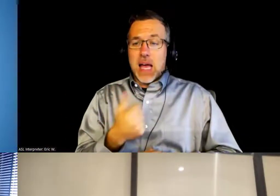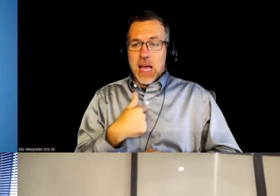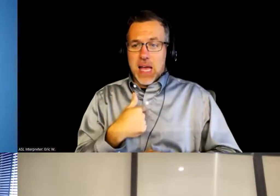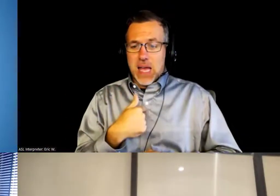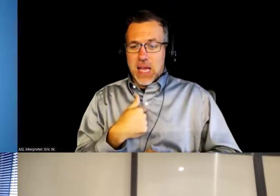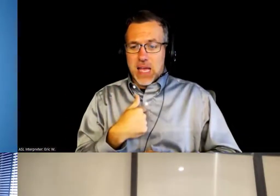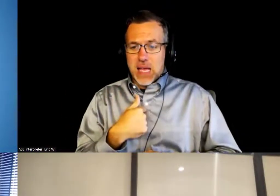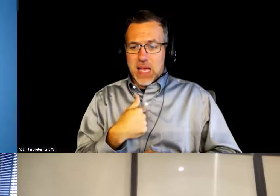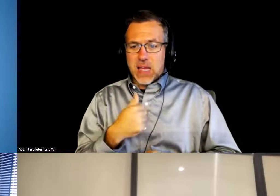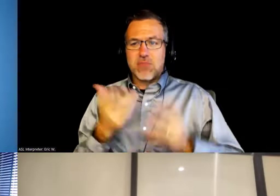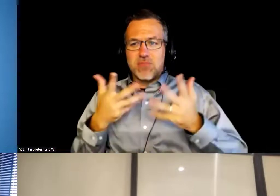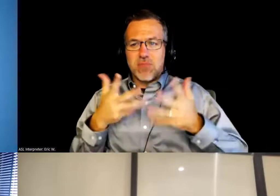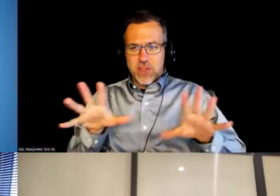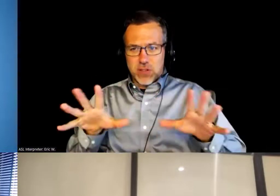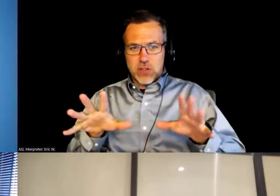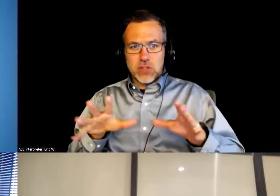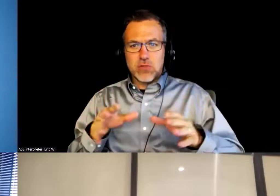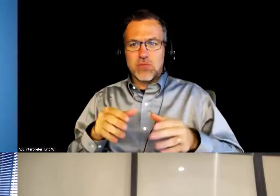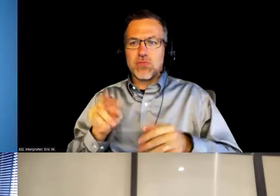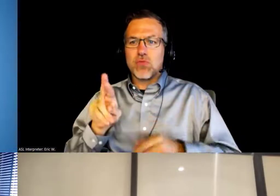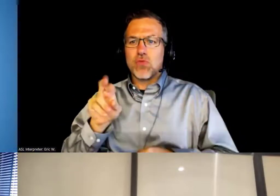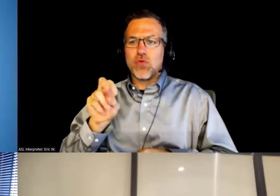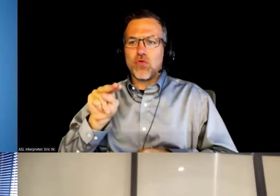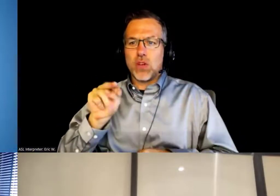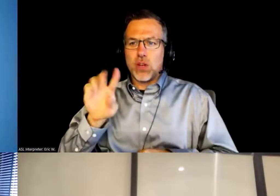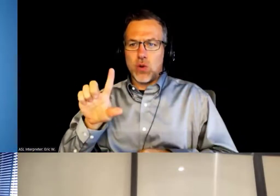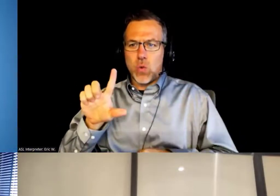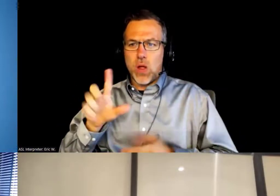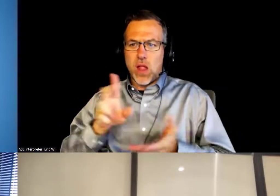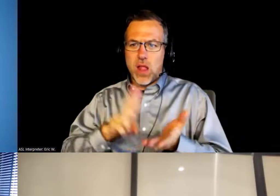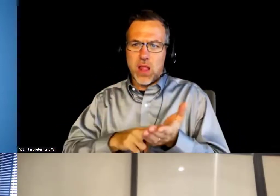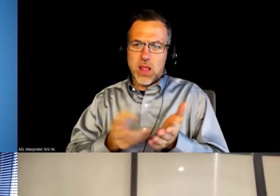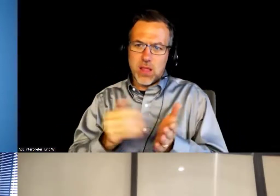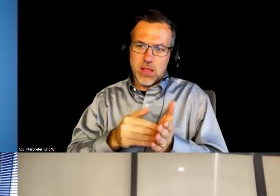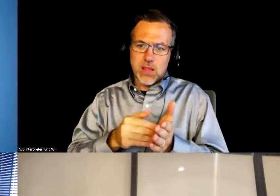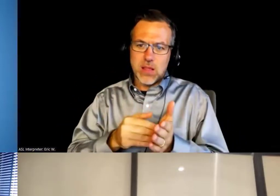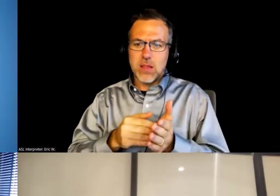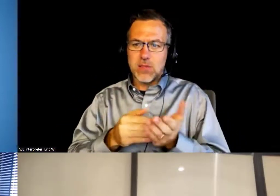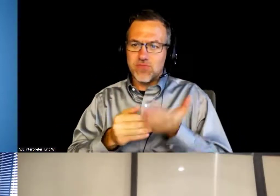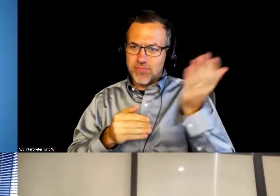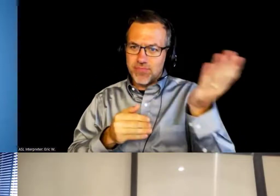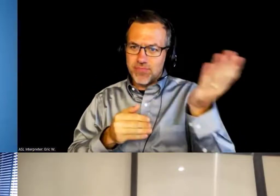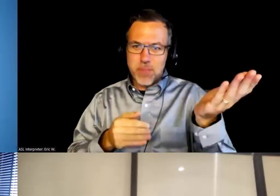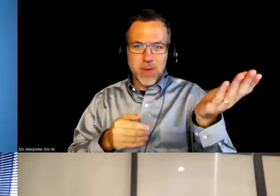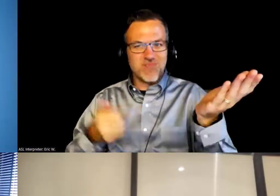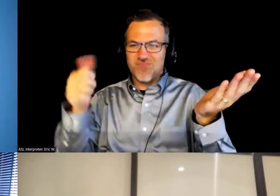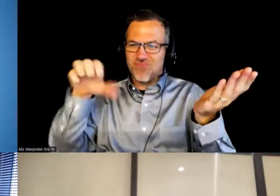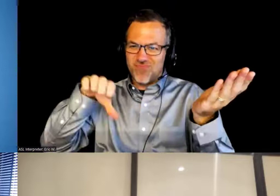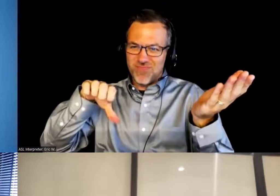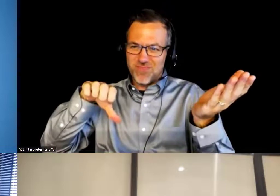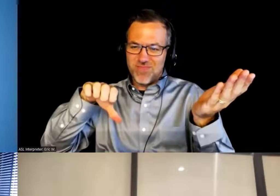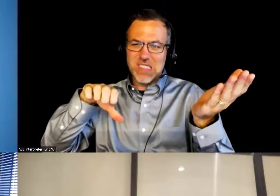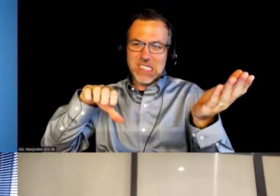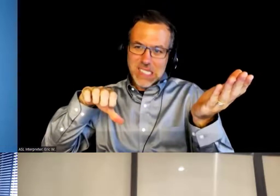I did the renewal, and unfortunately, it wasn't funded. And then I spoke to the PO,